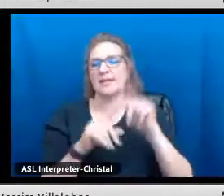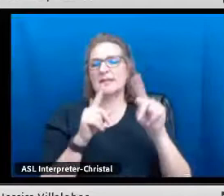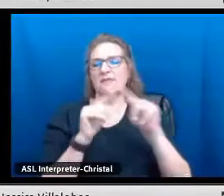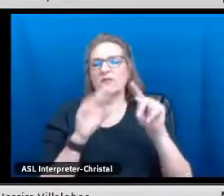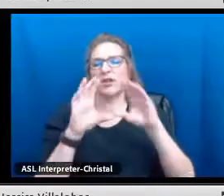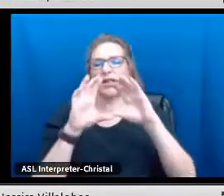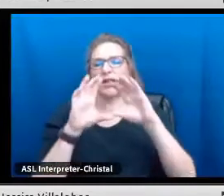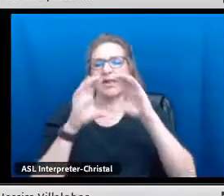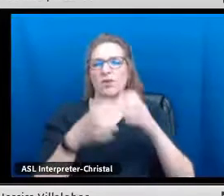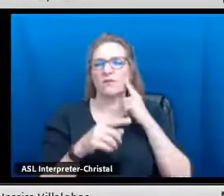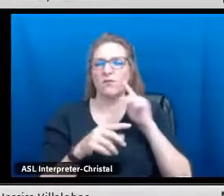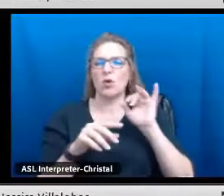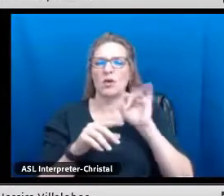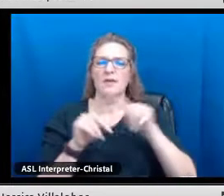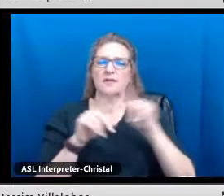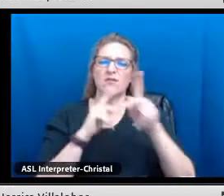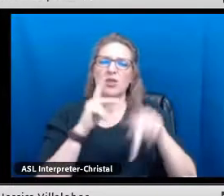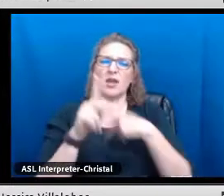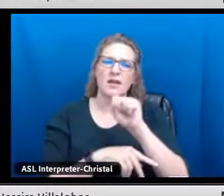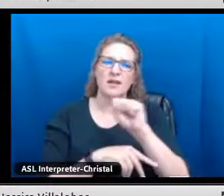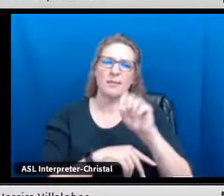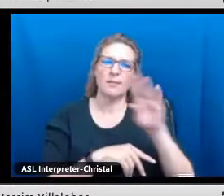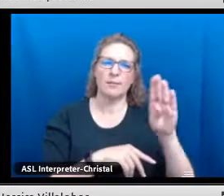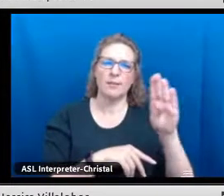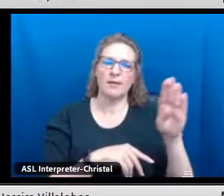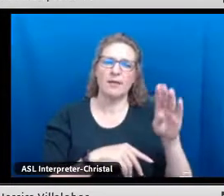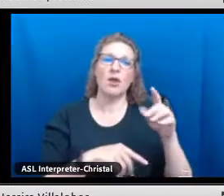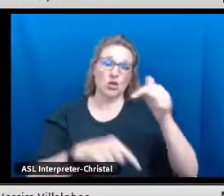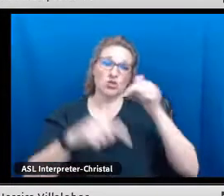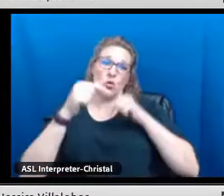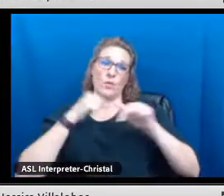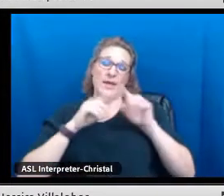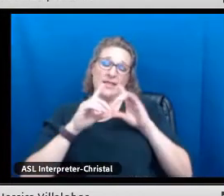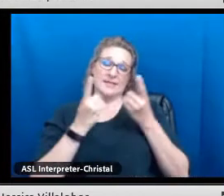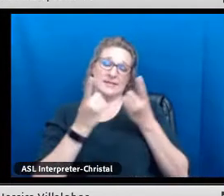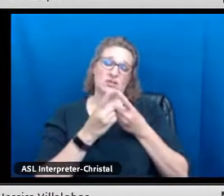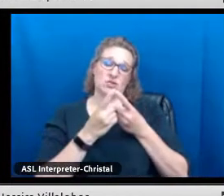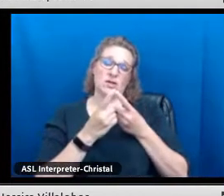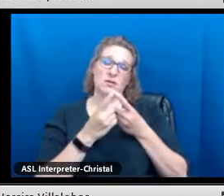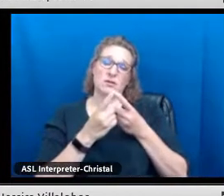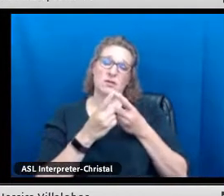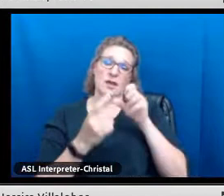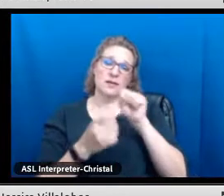You see the different categories there to the different types of seals.